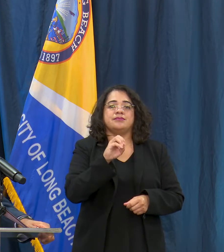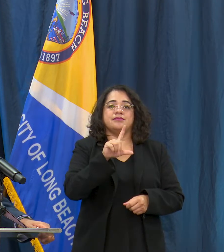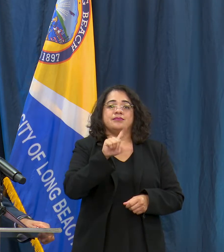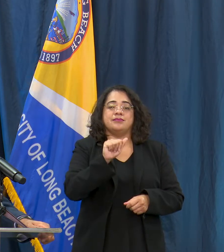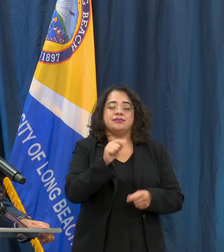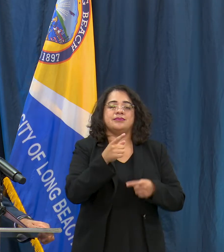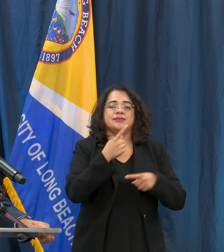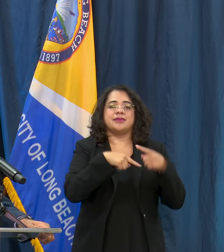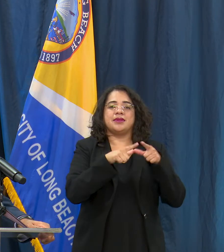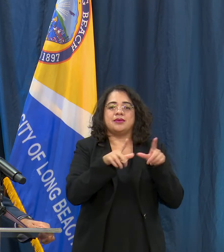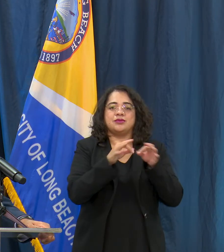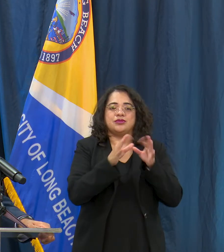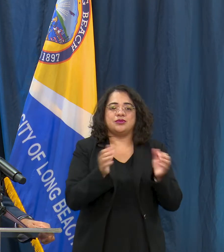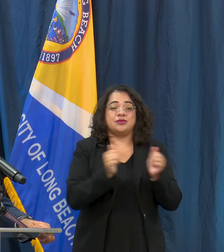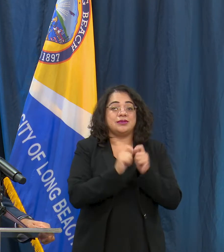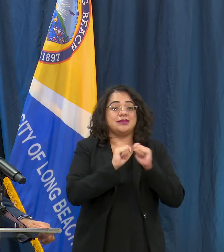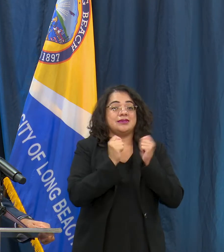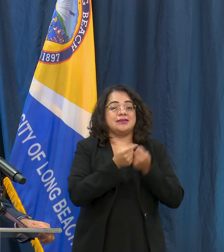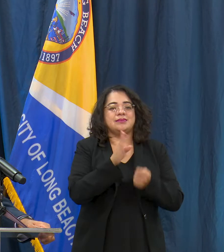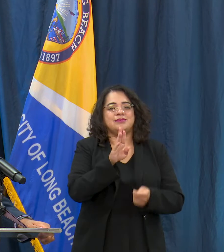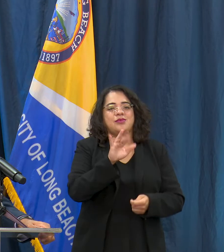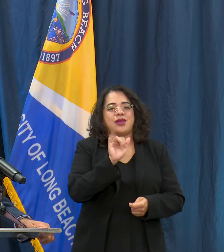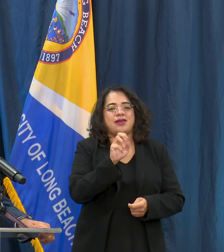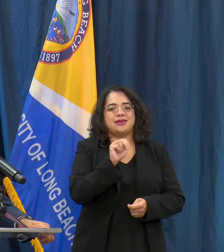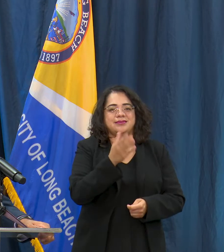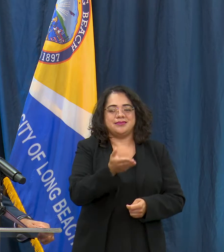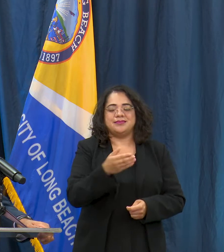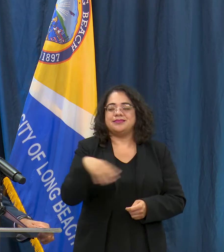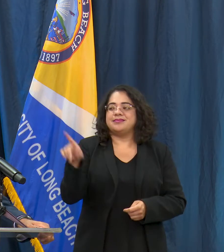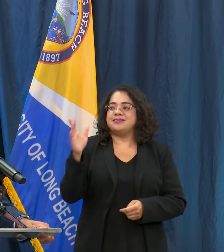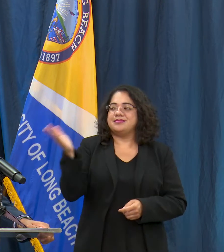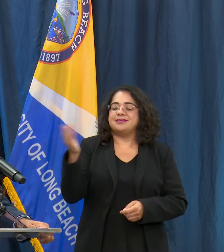translation and Alice from the Health Department and so I want to thank them